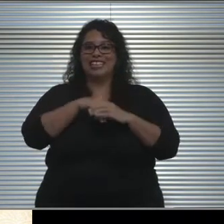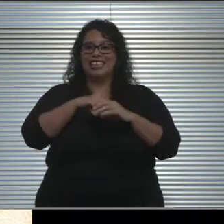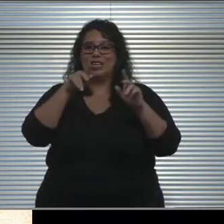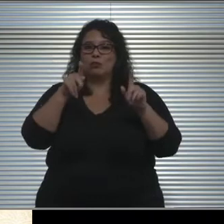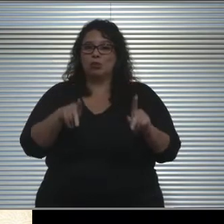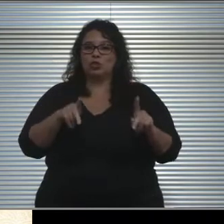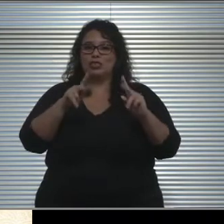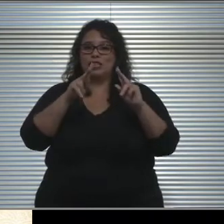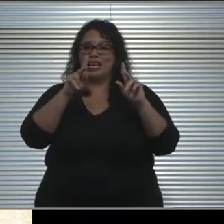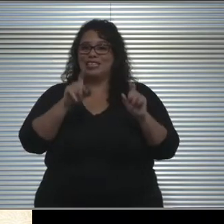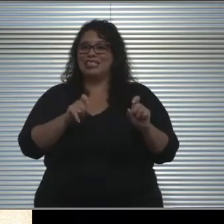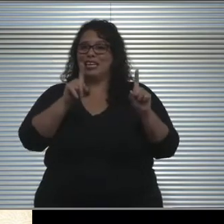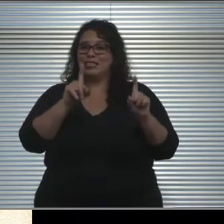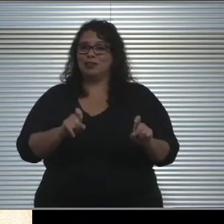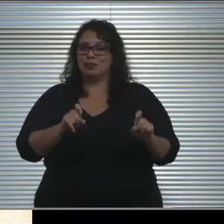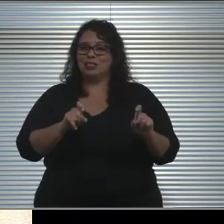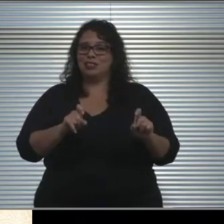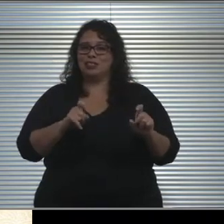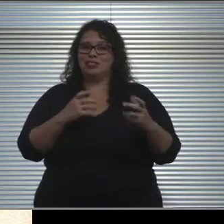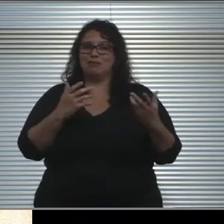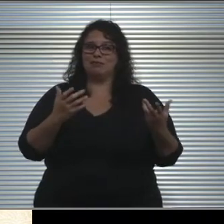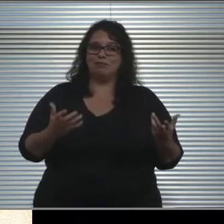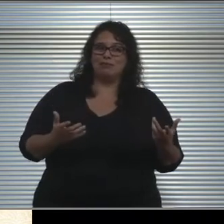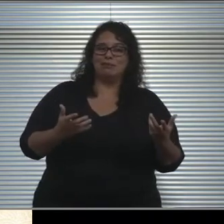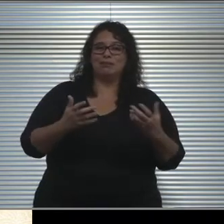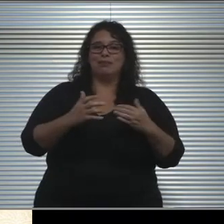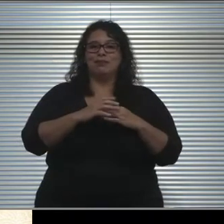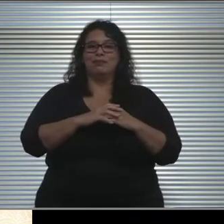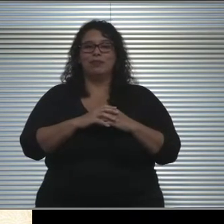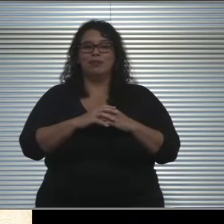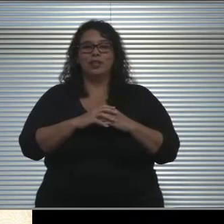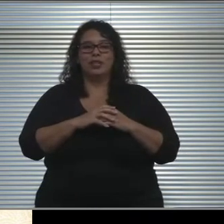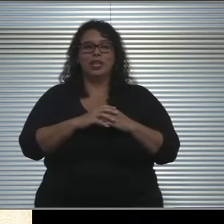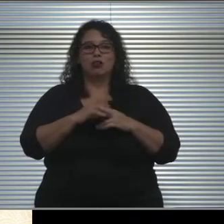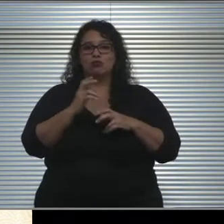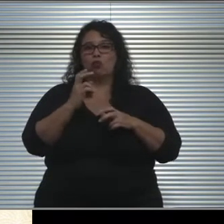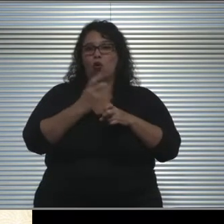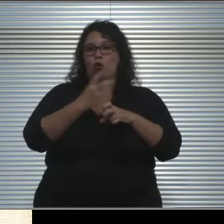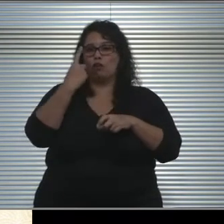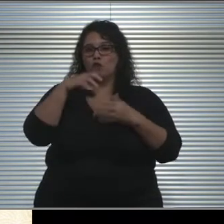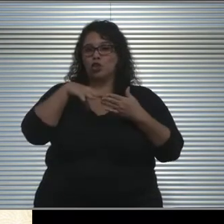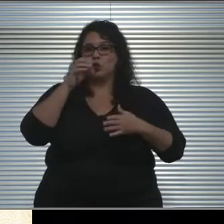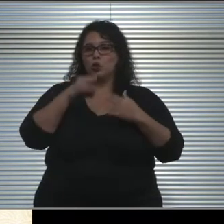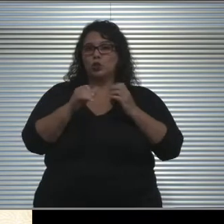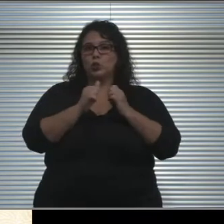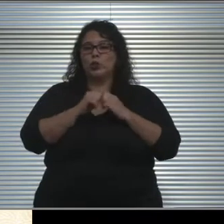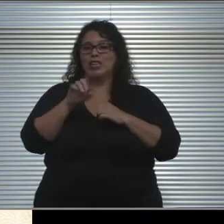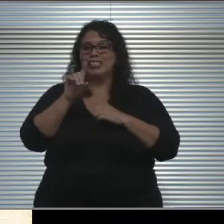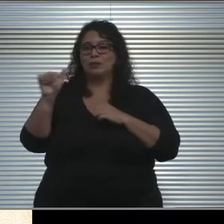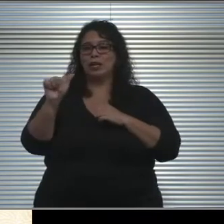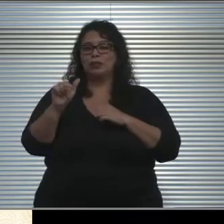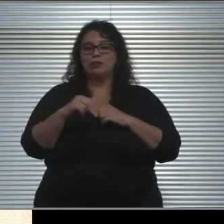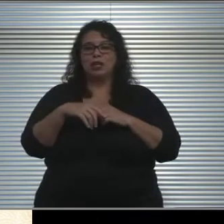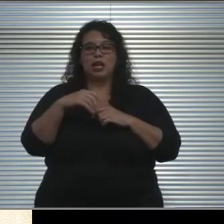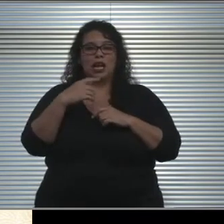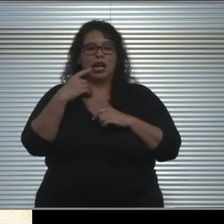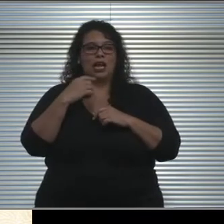which are truly vital at this time for our students with disabilities. And even for those general education students who are waiting in the wing